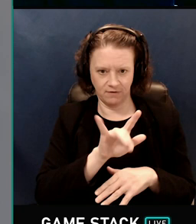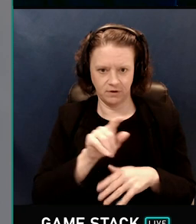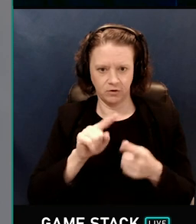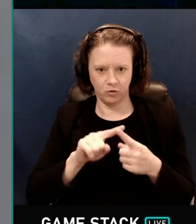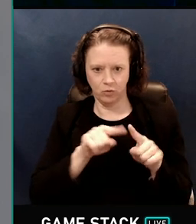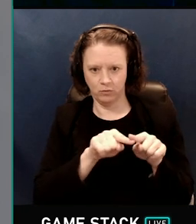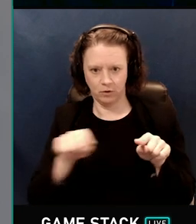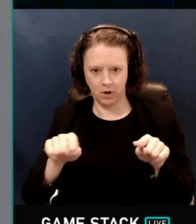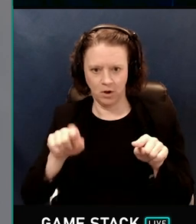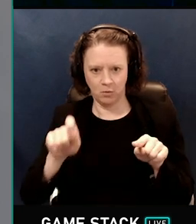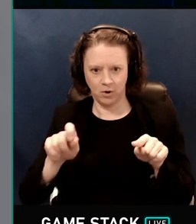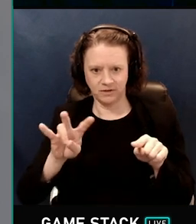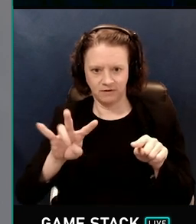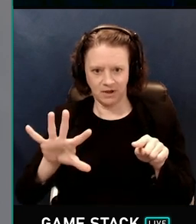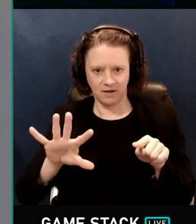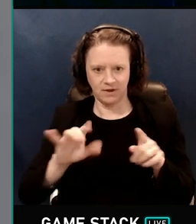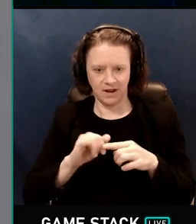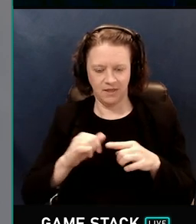it's squishing in the outer thirds.